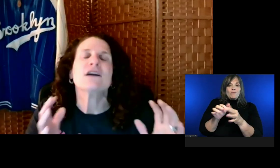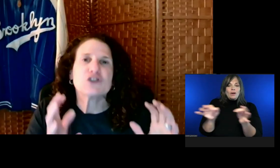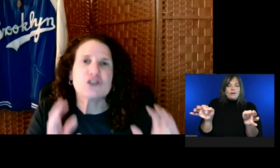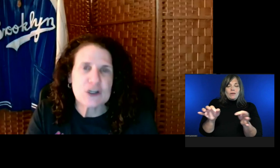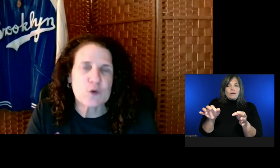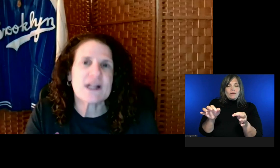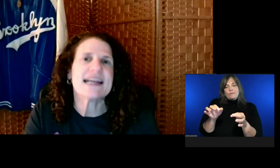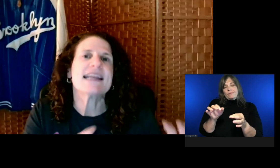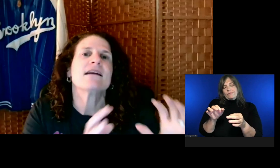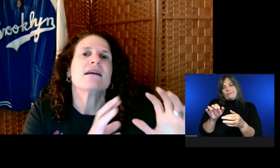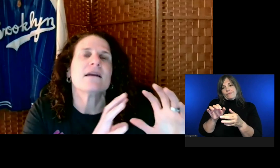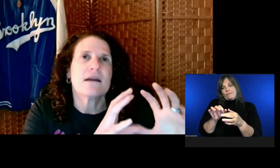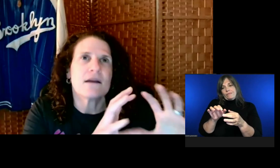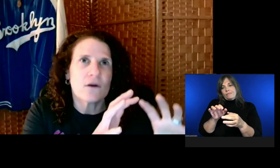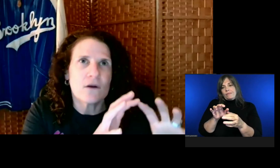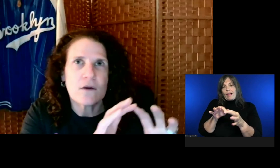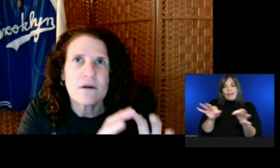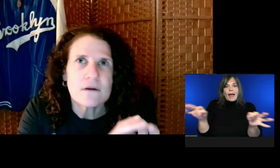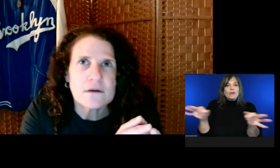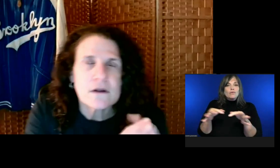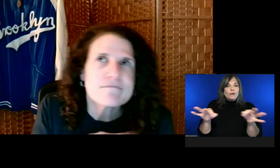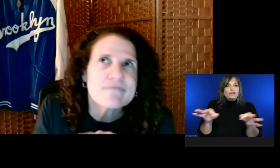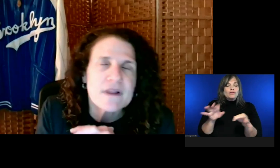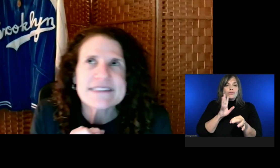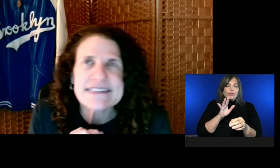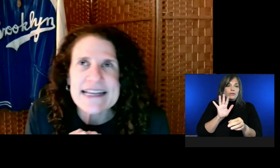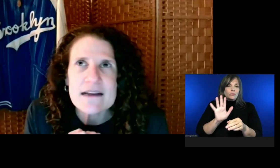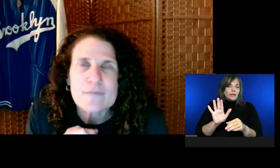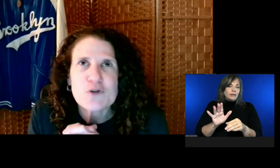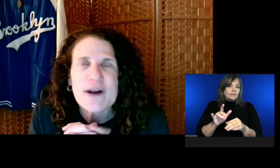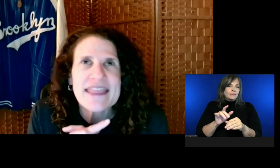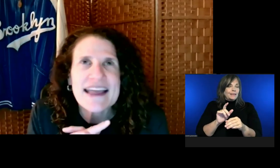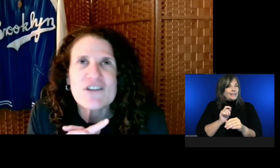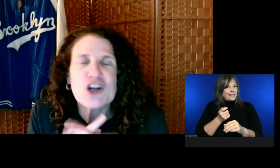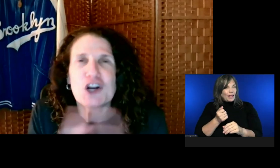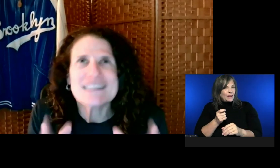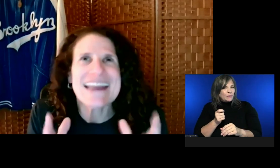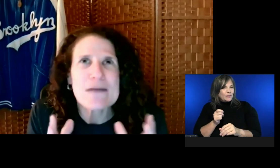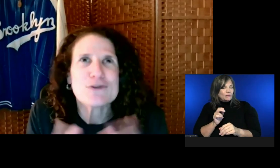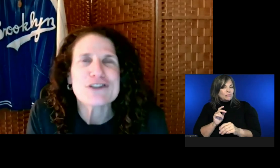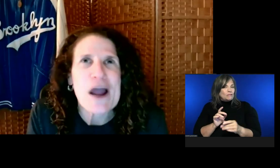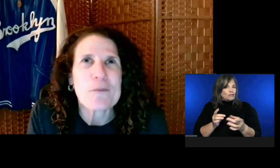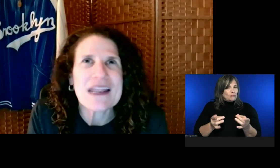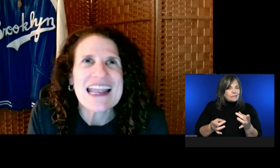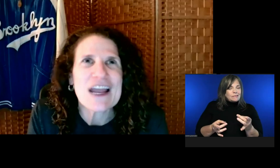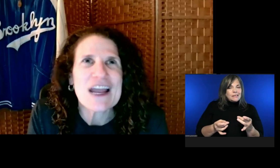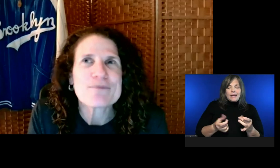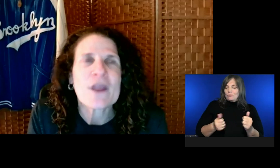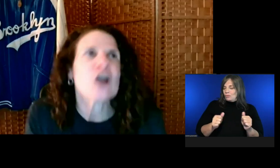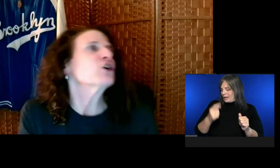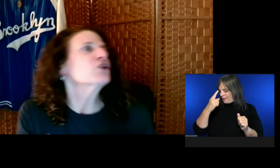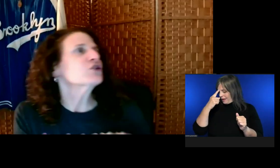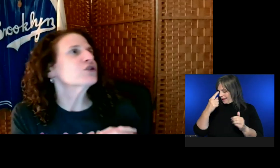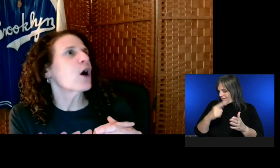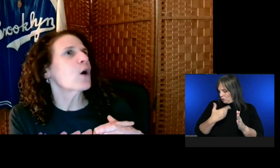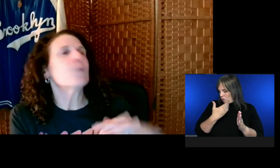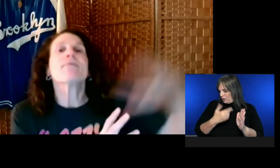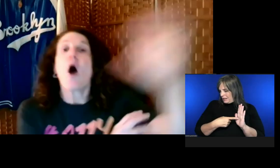Generally, let me see... I'm trying to think of a good example to help me here.